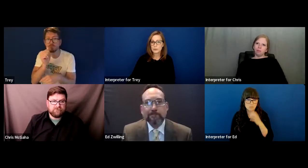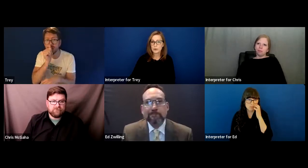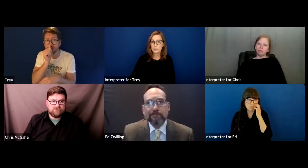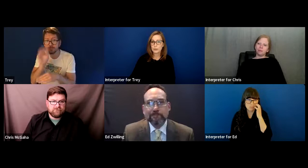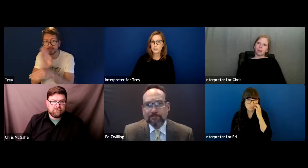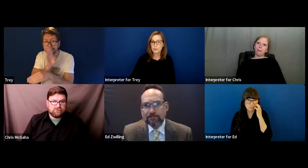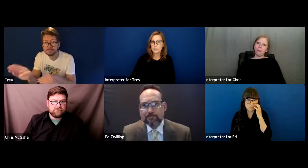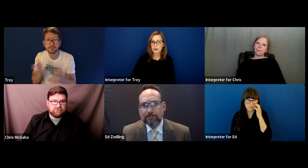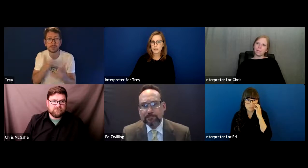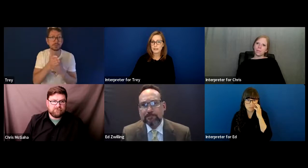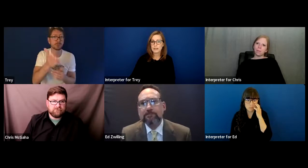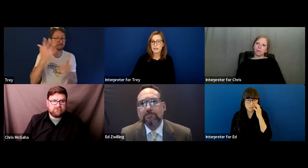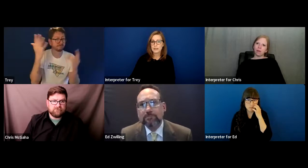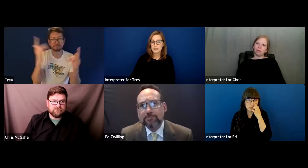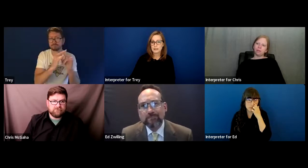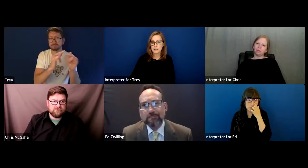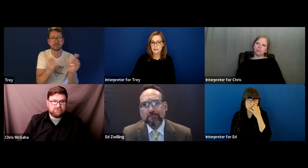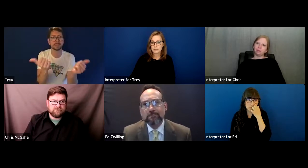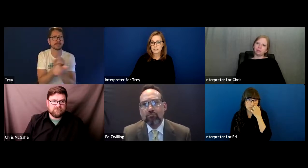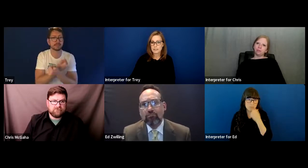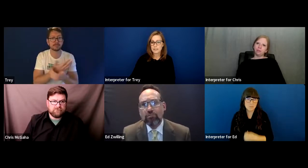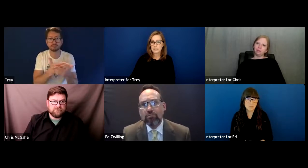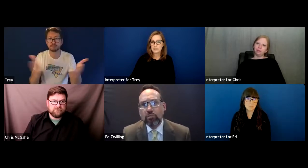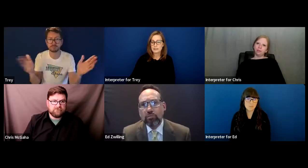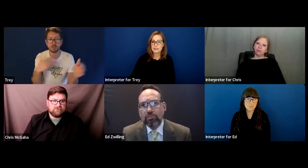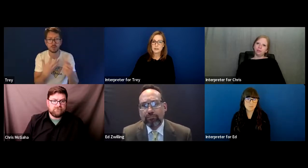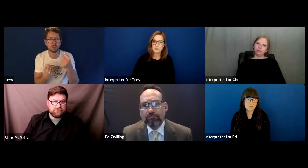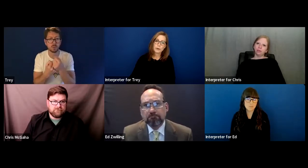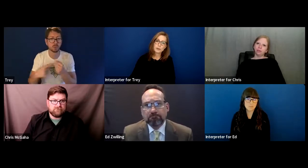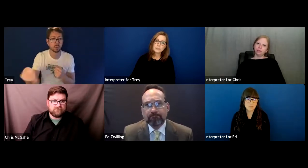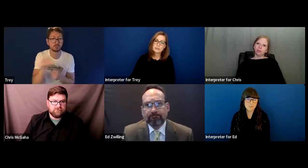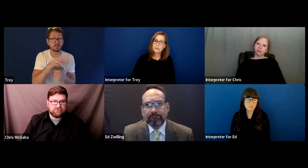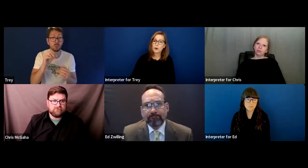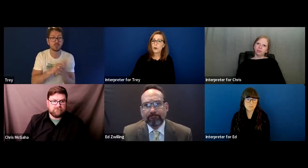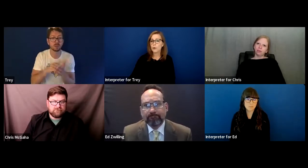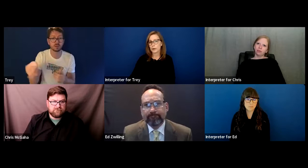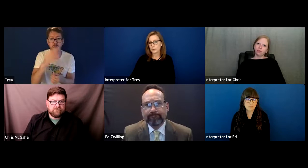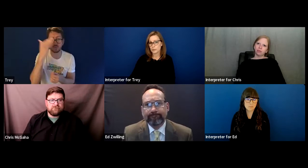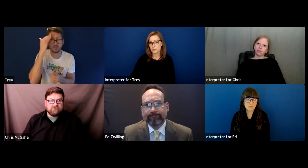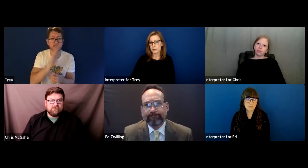My name is Trey Gordon. I am a co founder of Adjacent Space. Our organization focuses on equity through accessibility in the workplace and in all arenas of life. Thank you for that. We explore the ADA to see where we can provide advocacy and awareness in all realms, whether